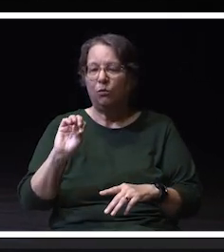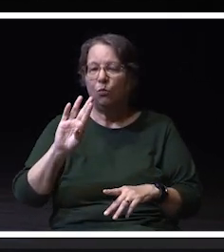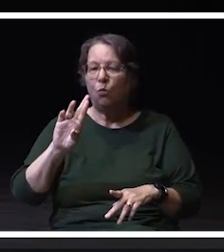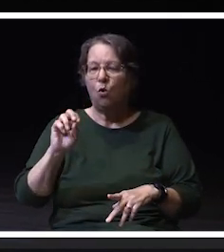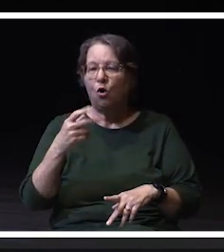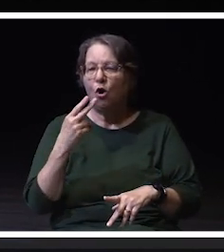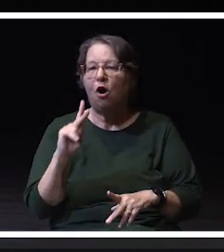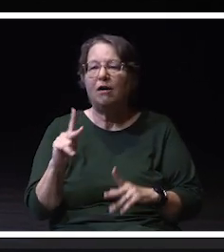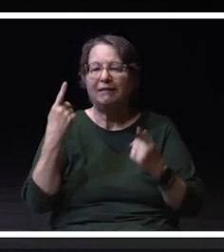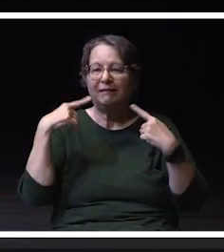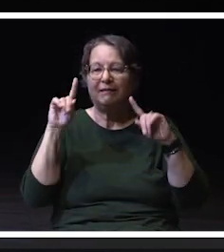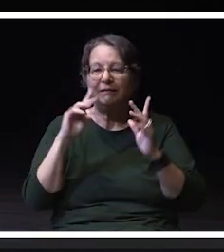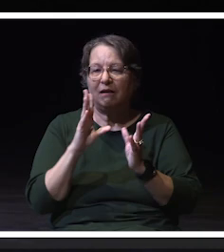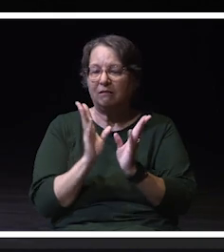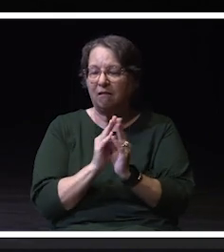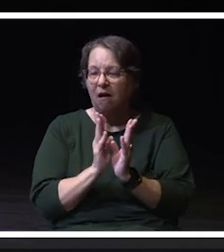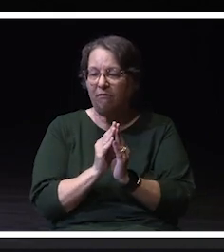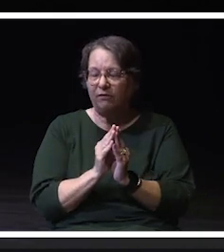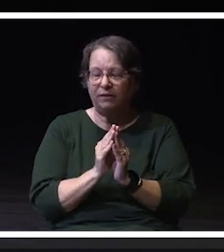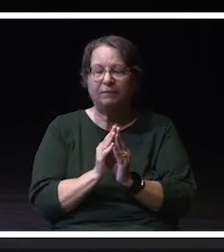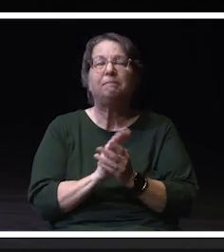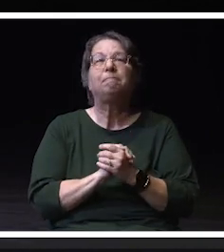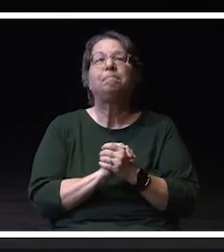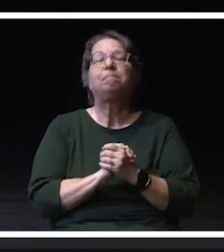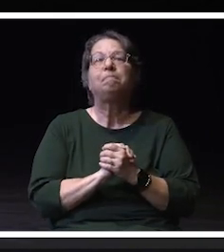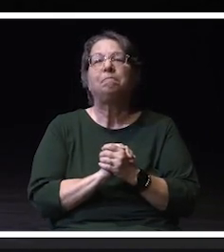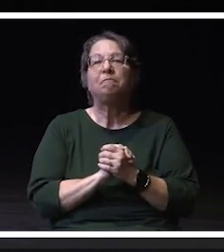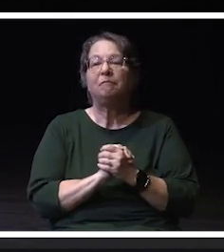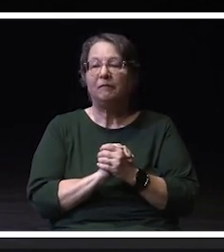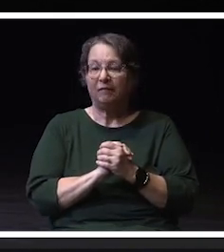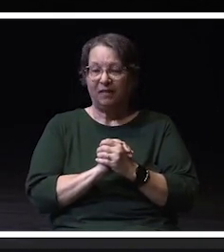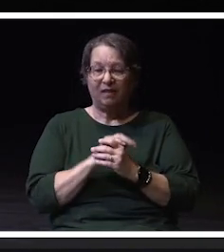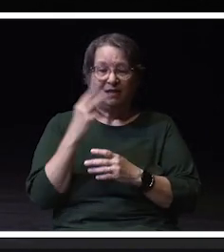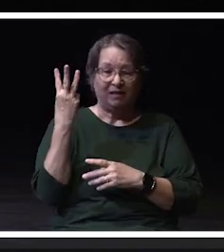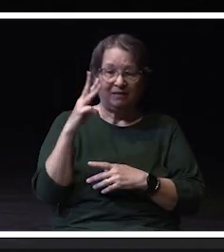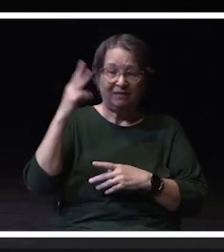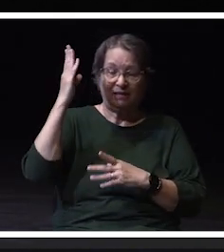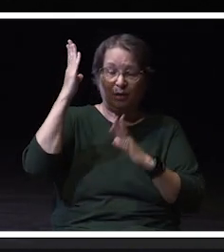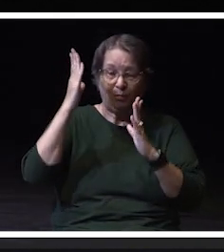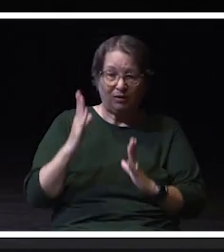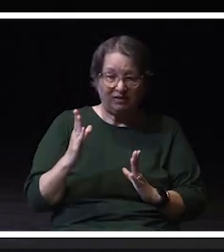This conference included 16 presenters from across campus